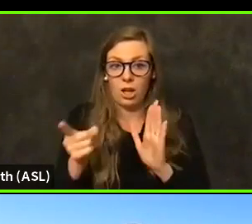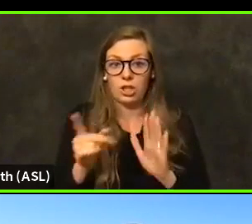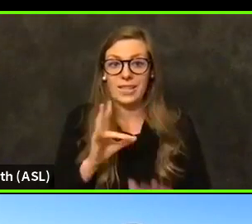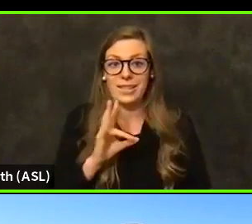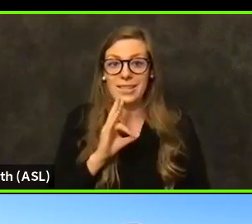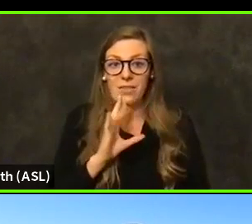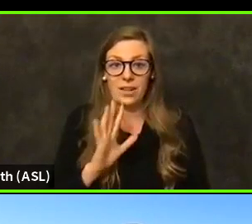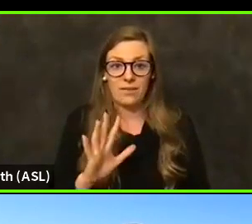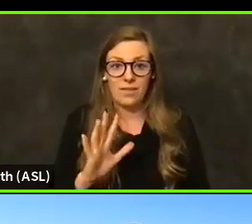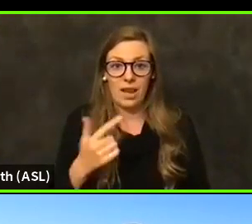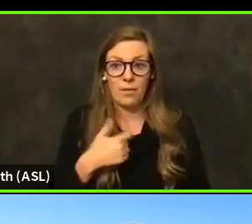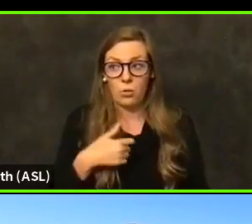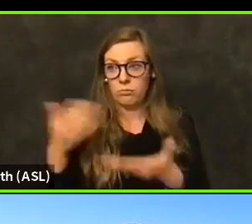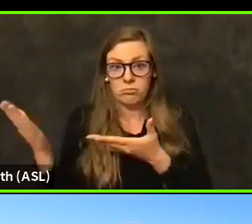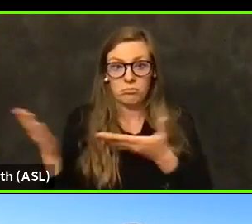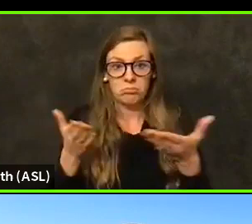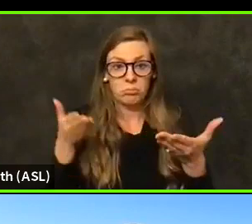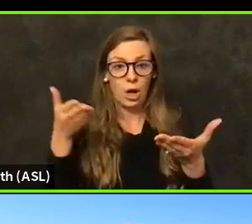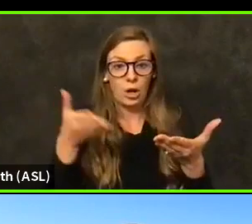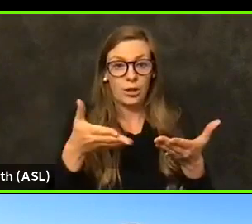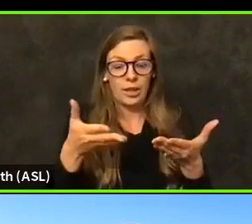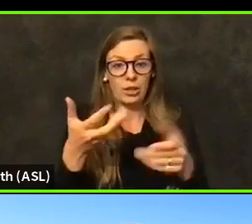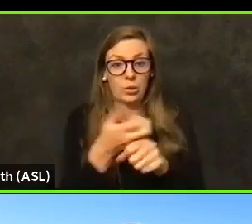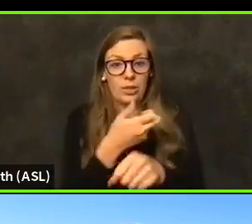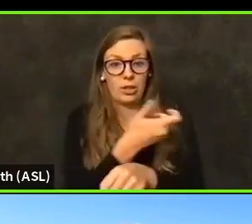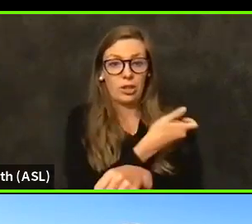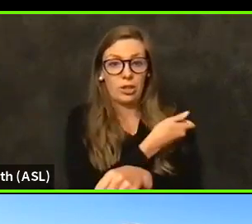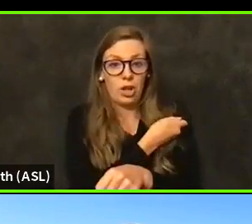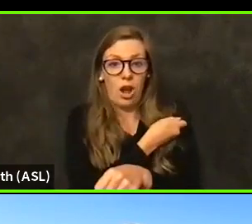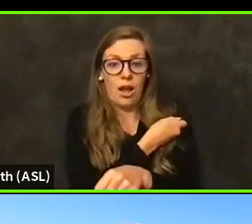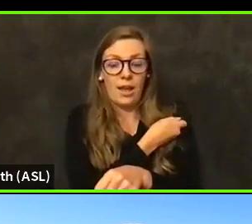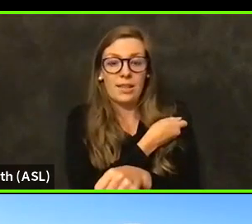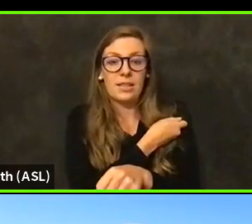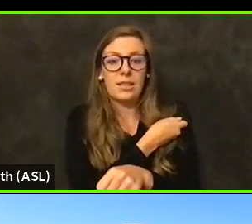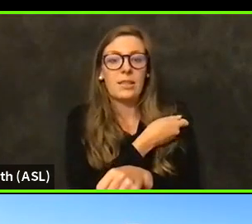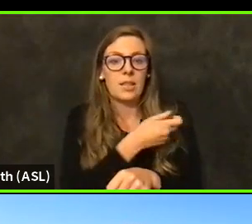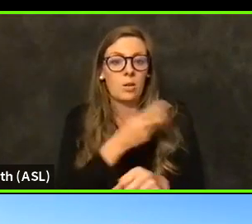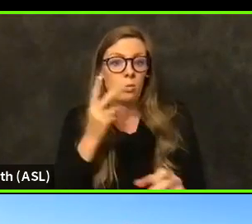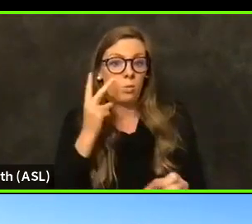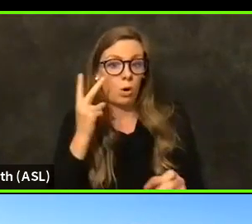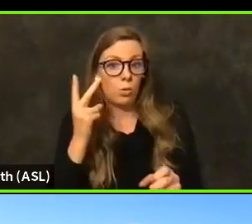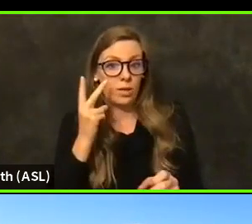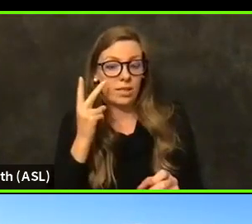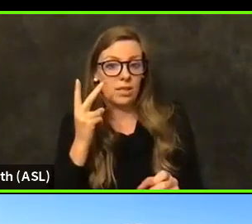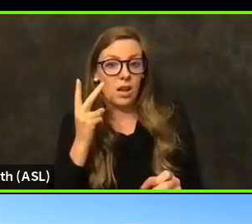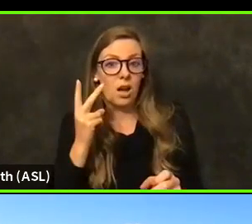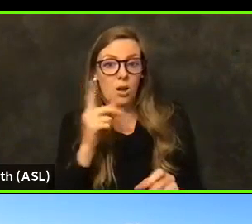We took her down there to get her shot and there was what we saw was was was actually pretty awesome.